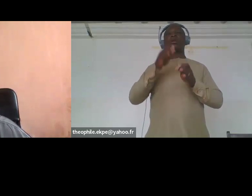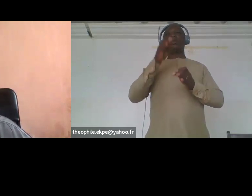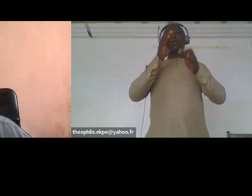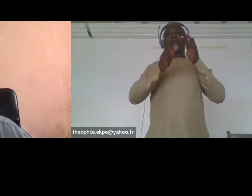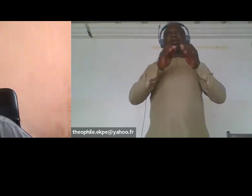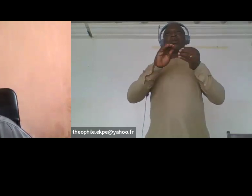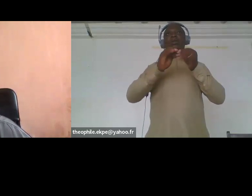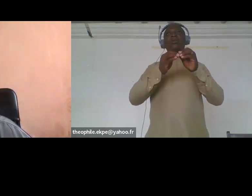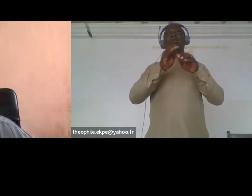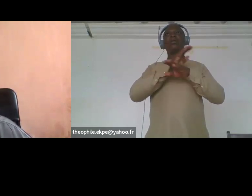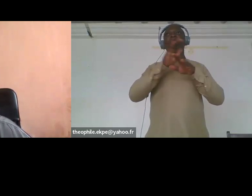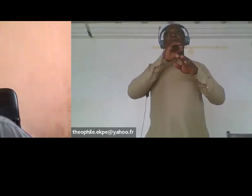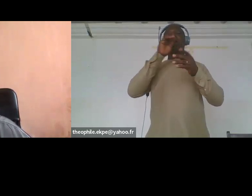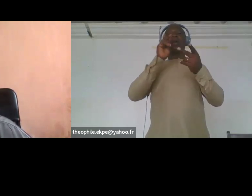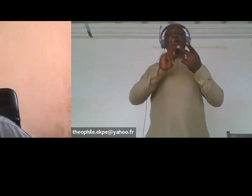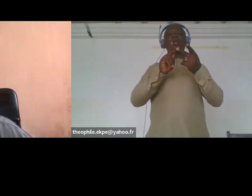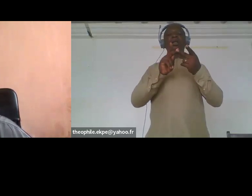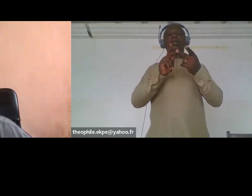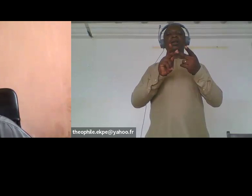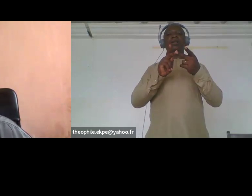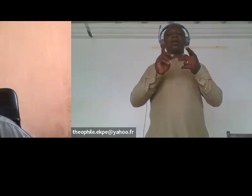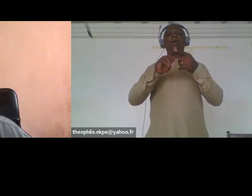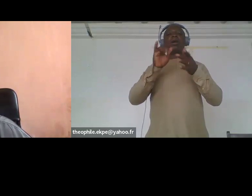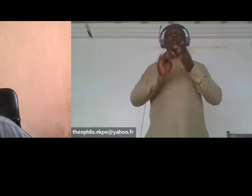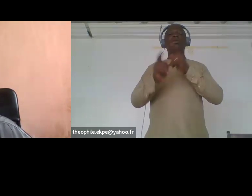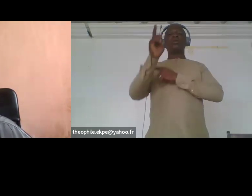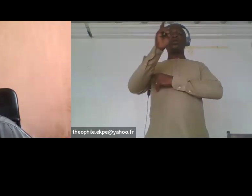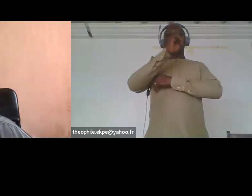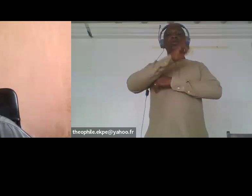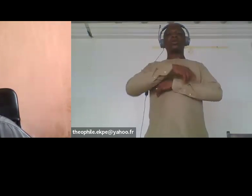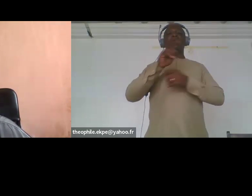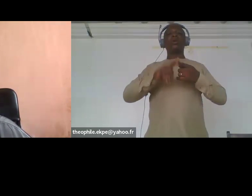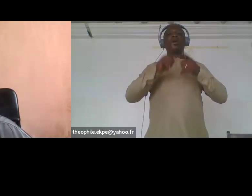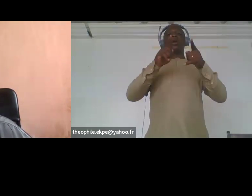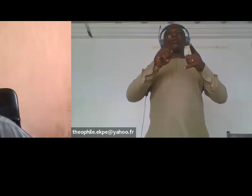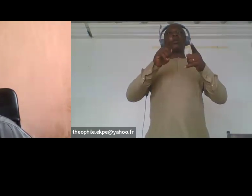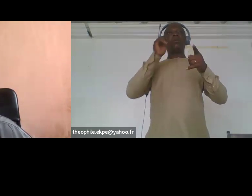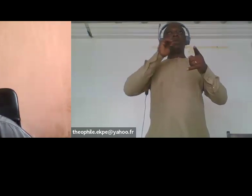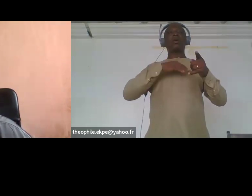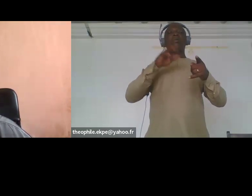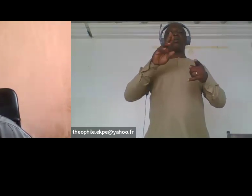exact euh à ce jour à toi euh cher